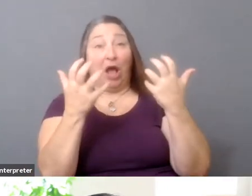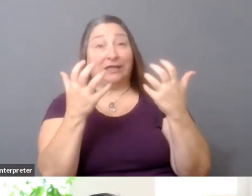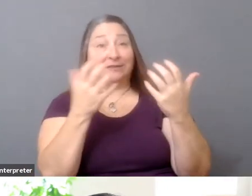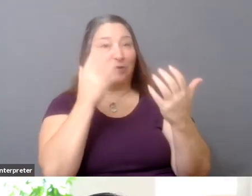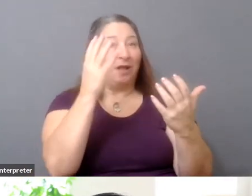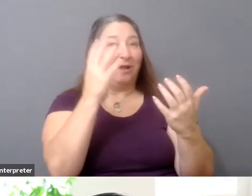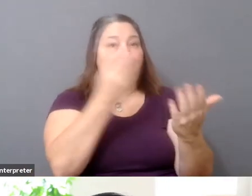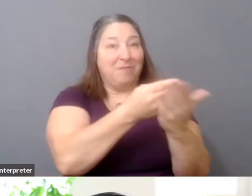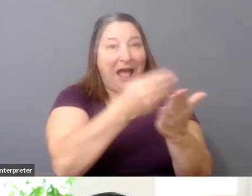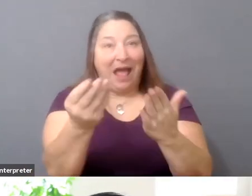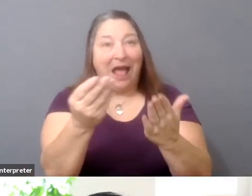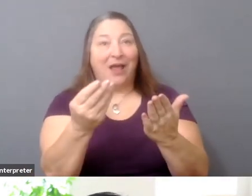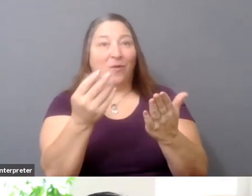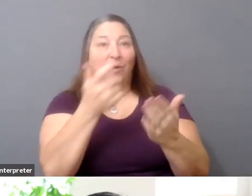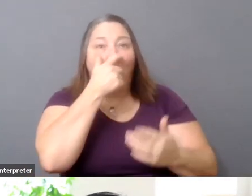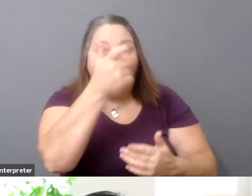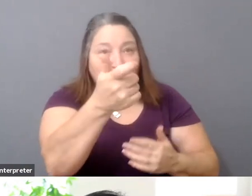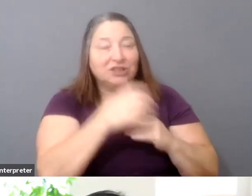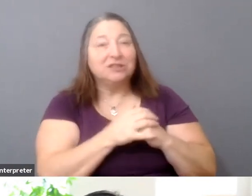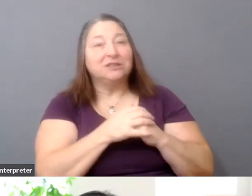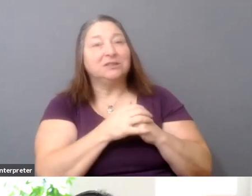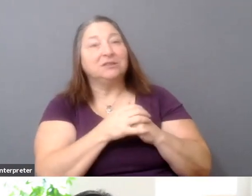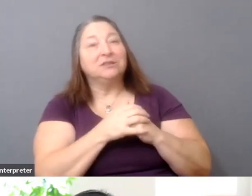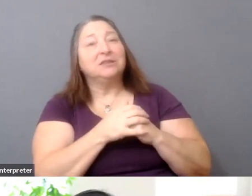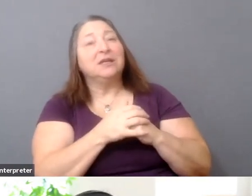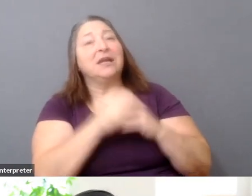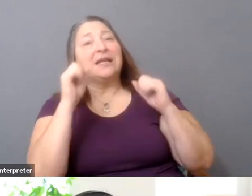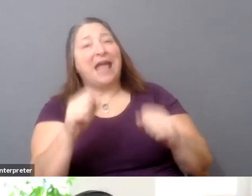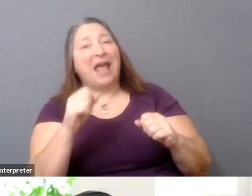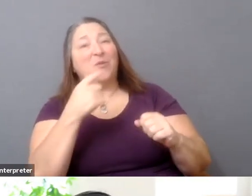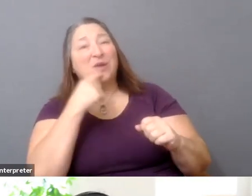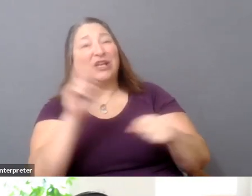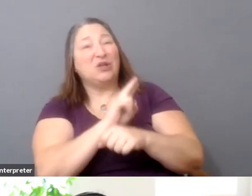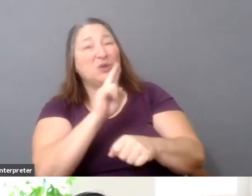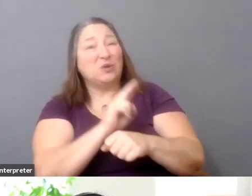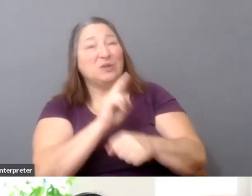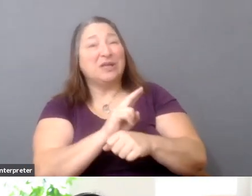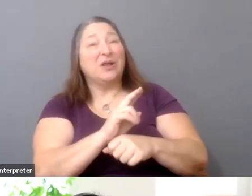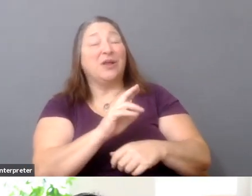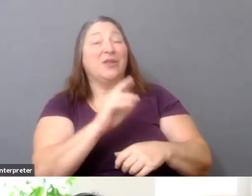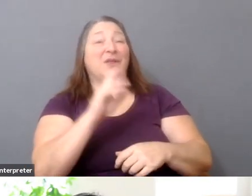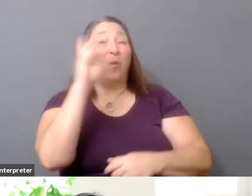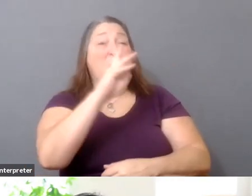specific, preinclined audiences but using the worldwide network afforded to us by the interwebs, perhaps